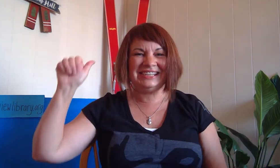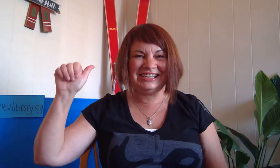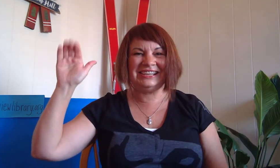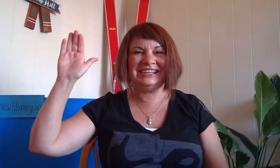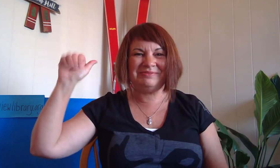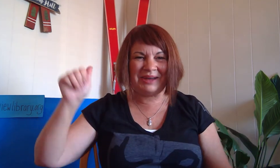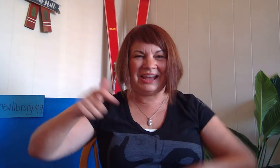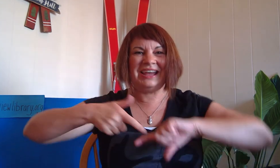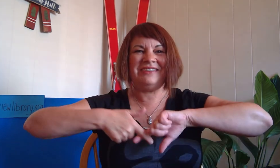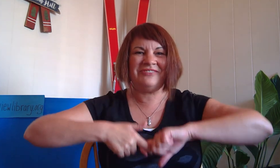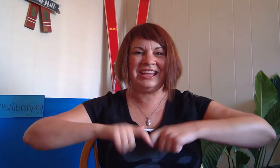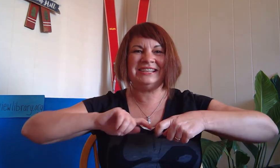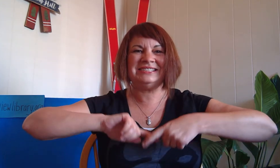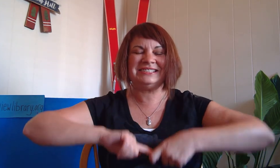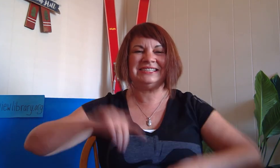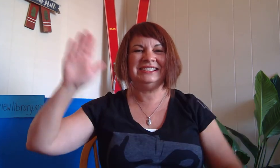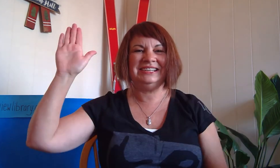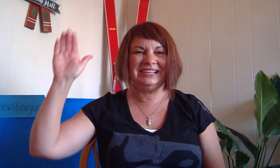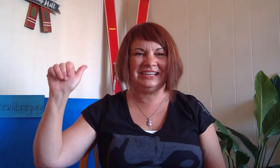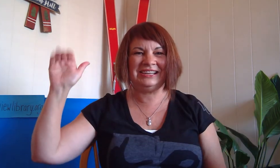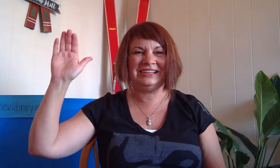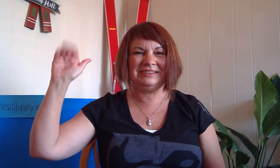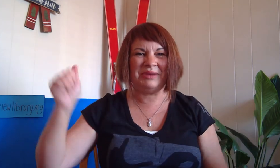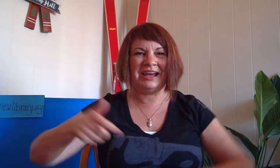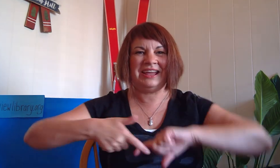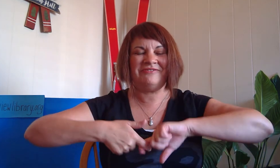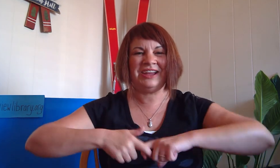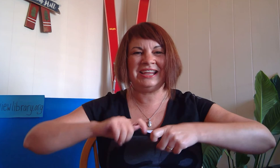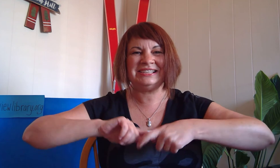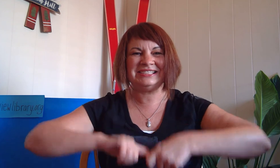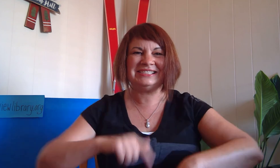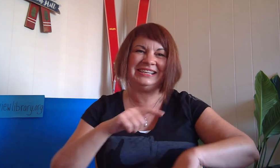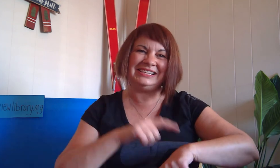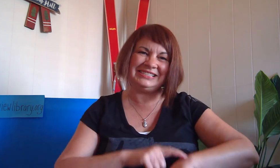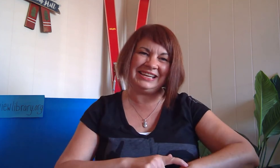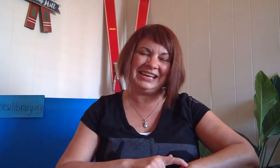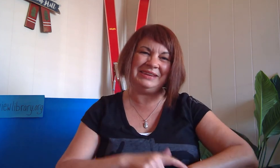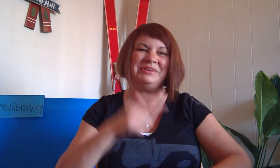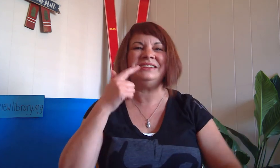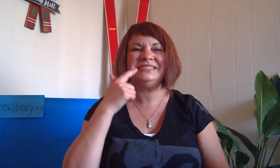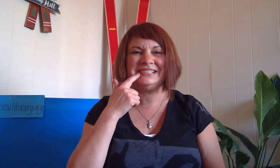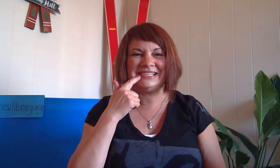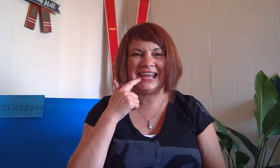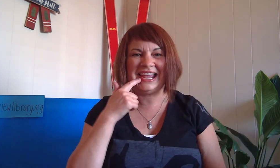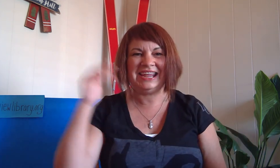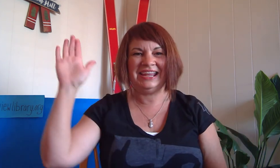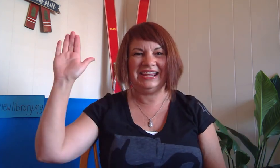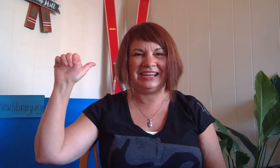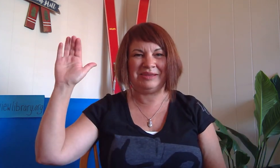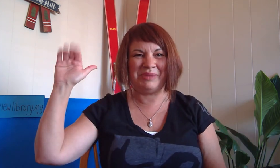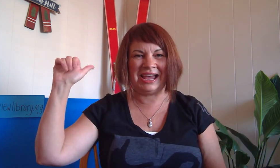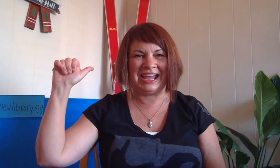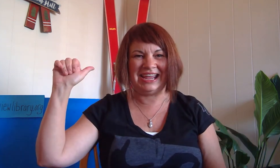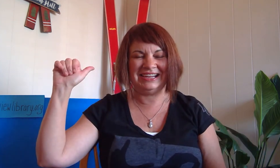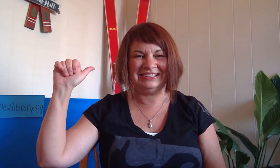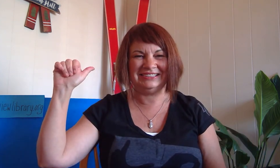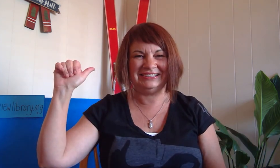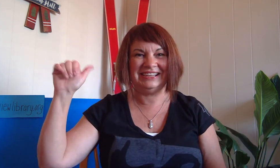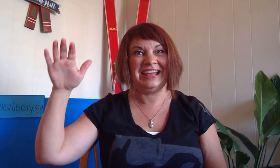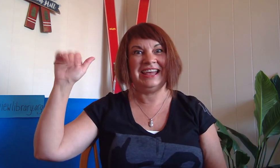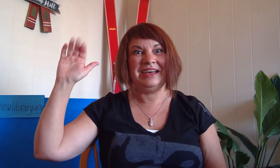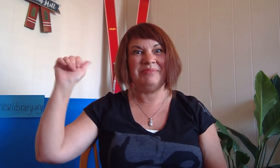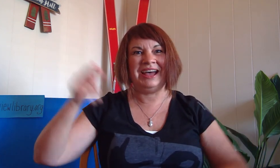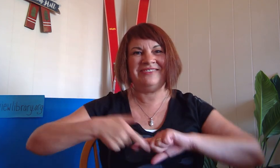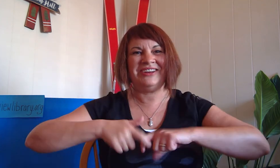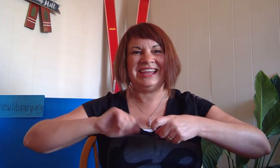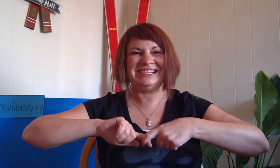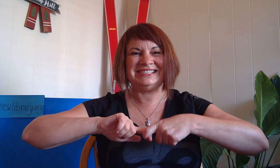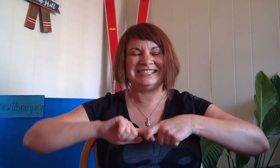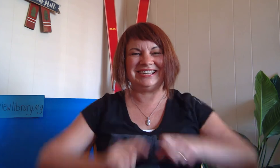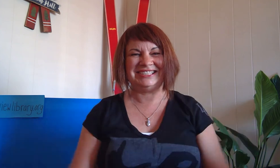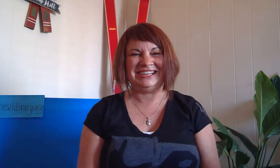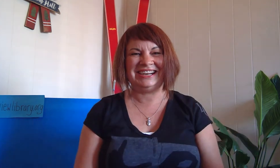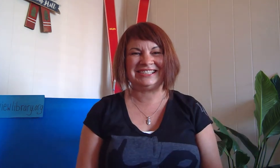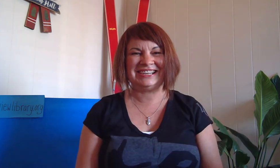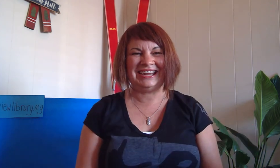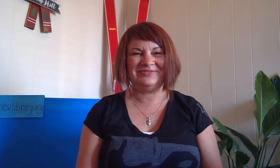goodbye friends goodbye friends it's time to say goodbye. Bye friends, I'll see you next time.